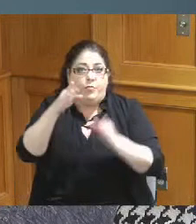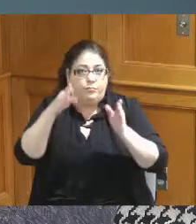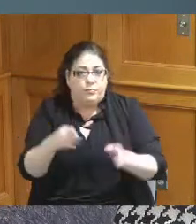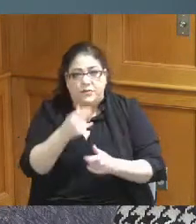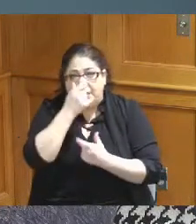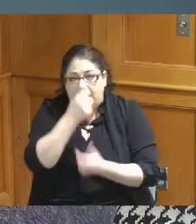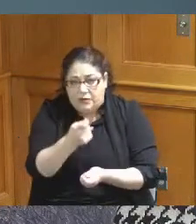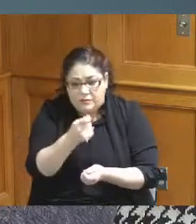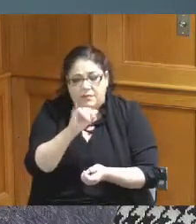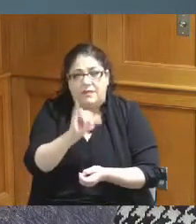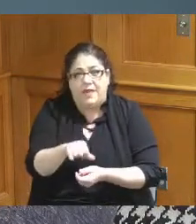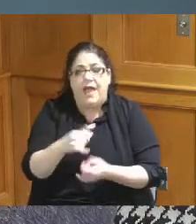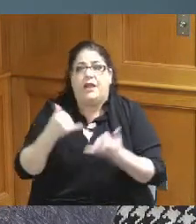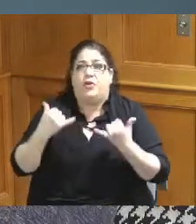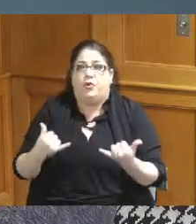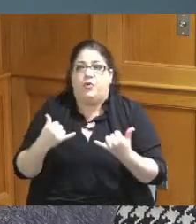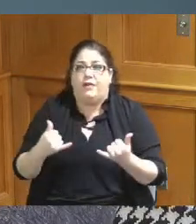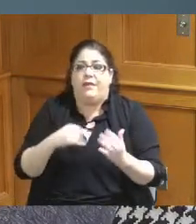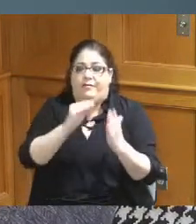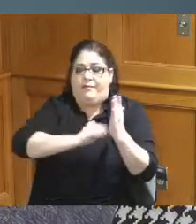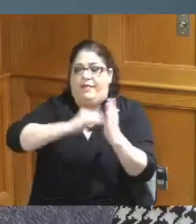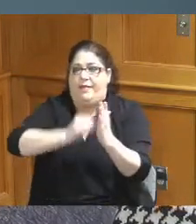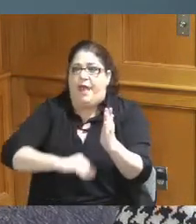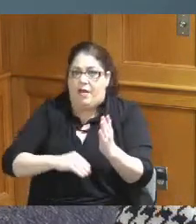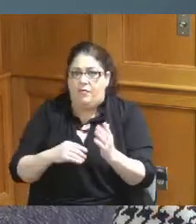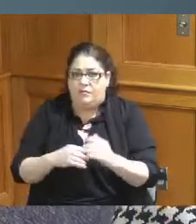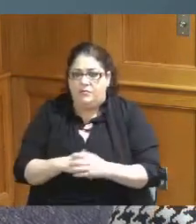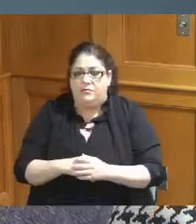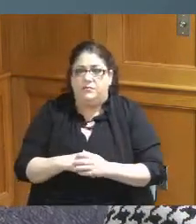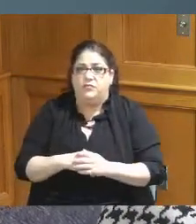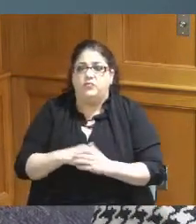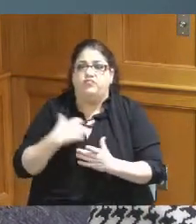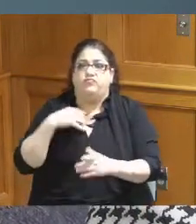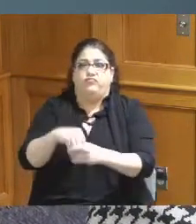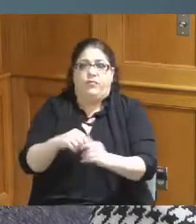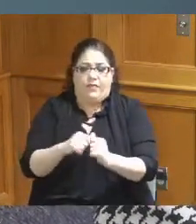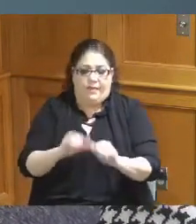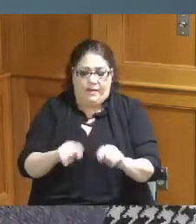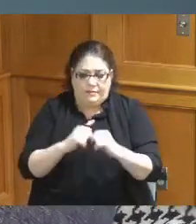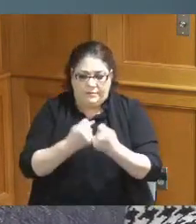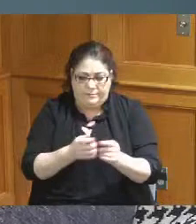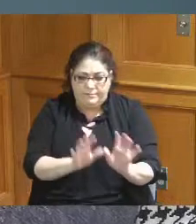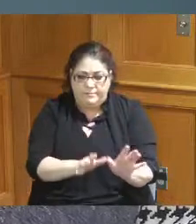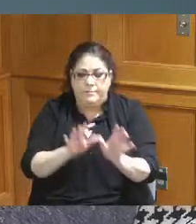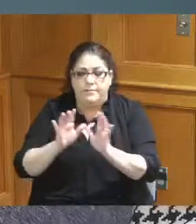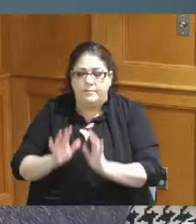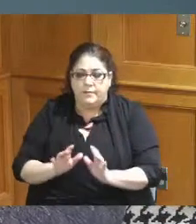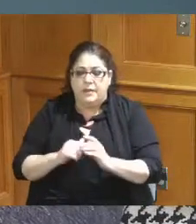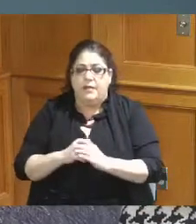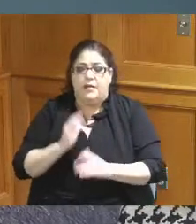and they are currently filling out application to be a part of that and the Board of Revision there